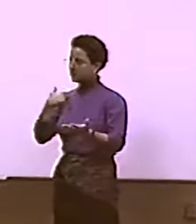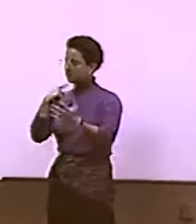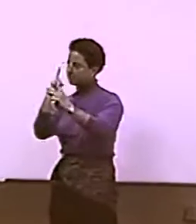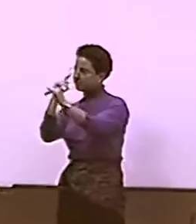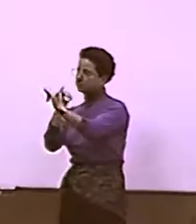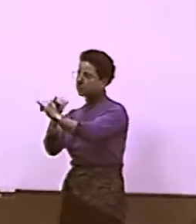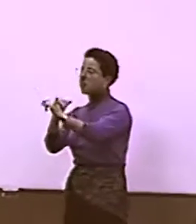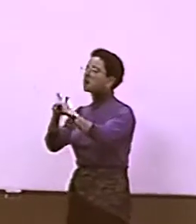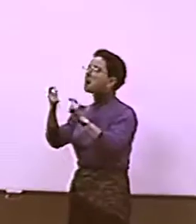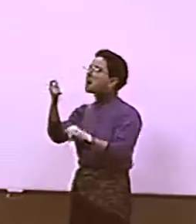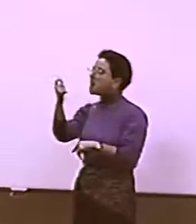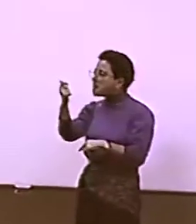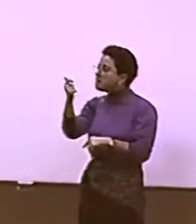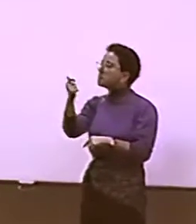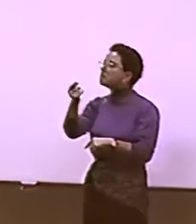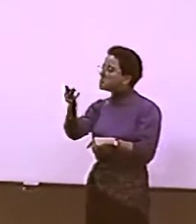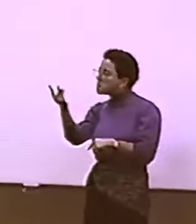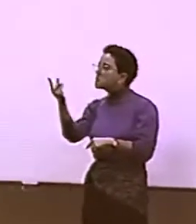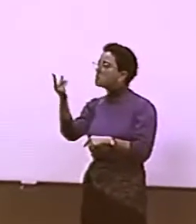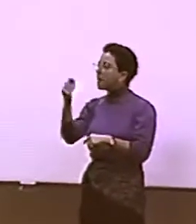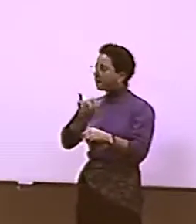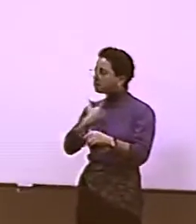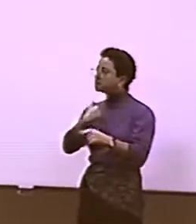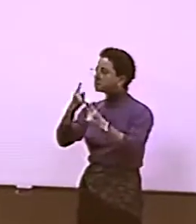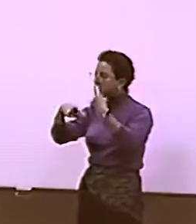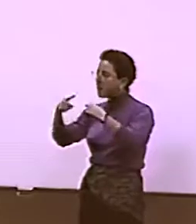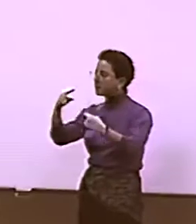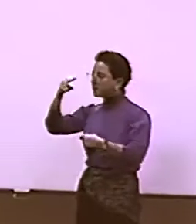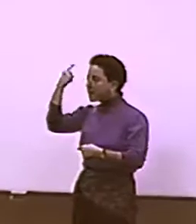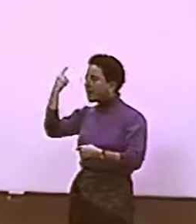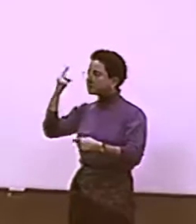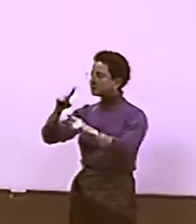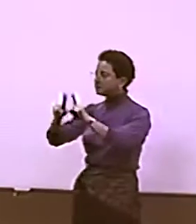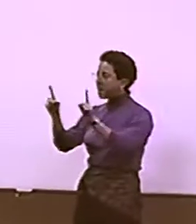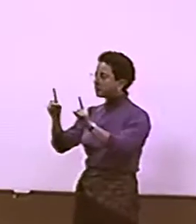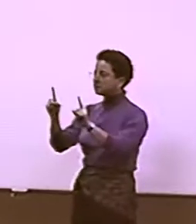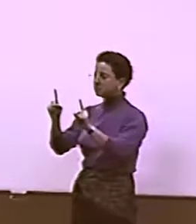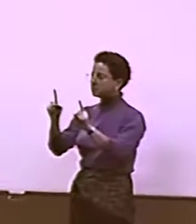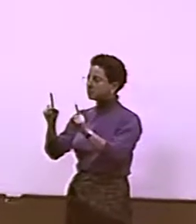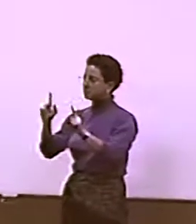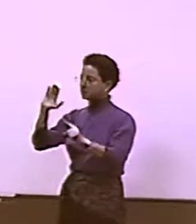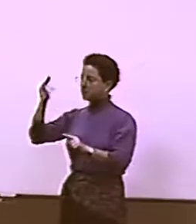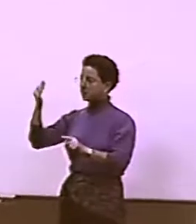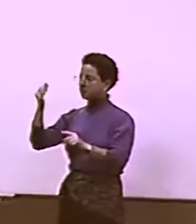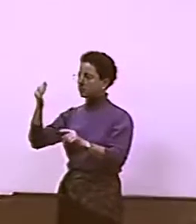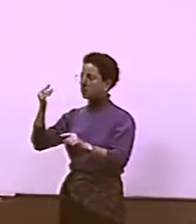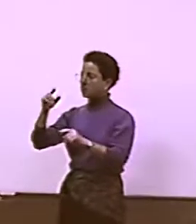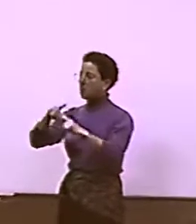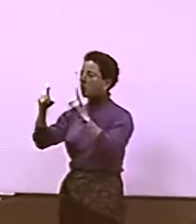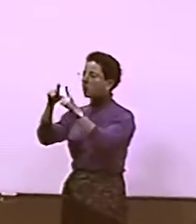BUT THERE'S A BLACK DEAF AND HE AND I ARE...